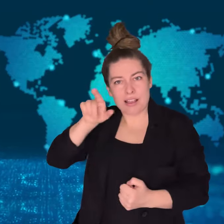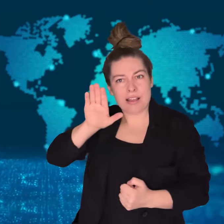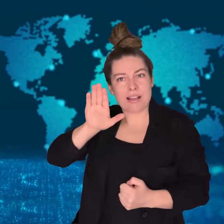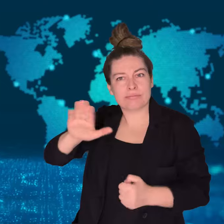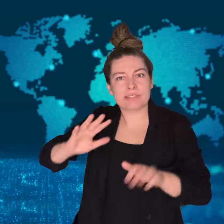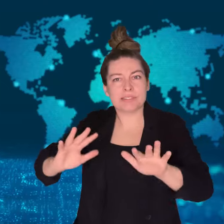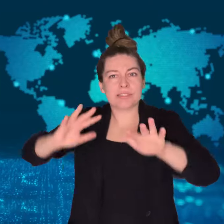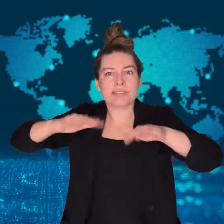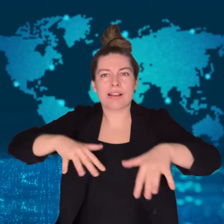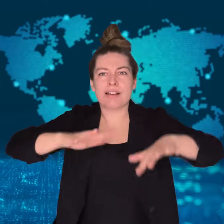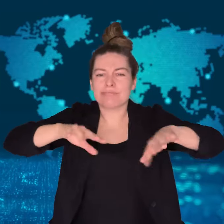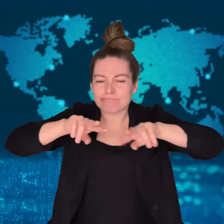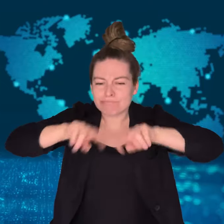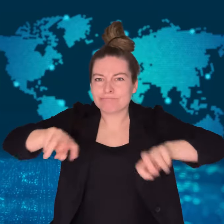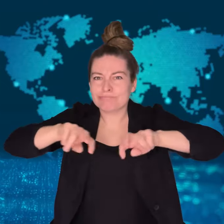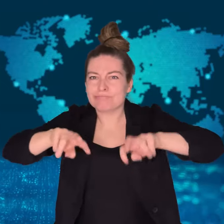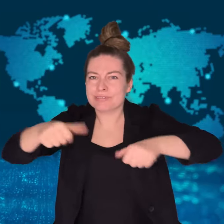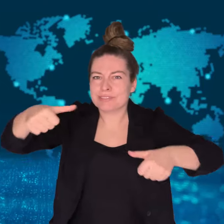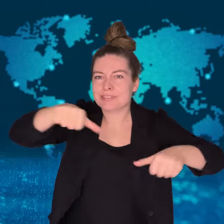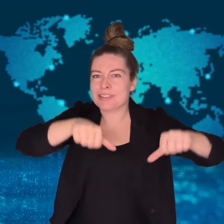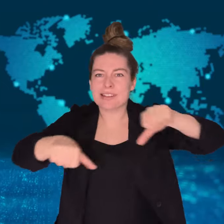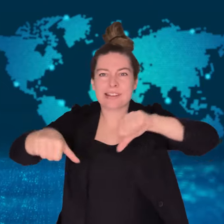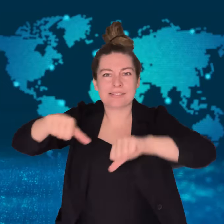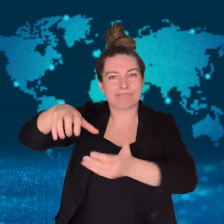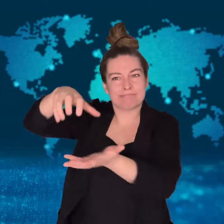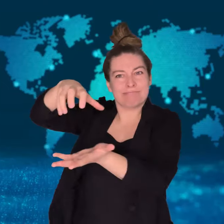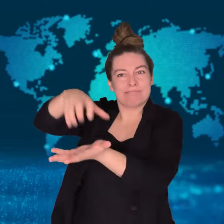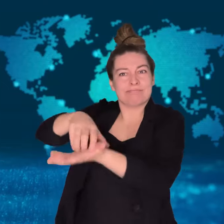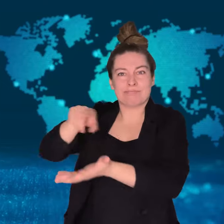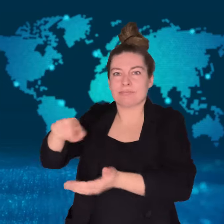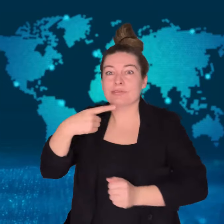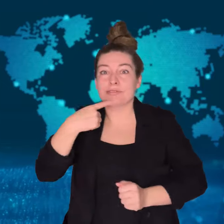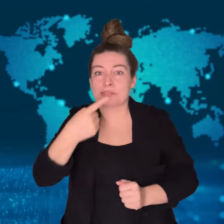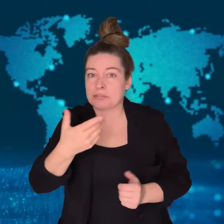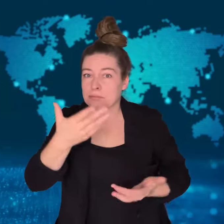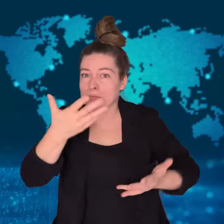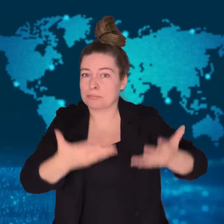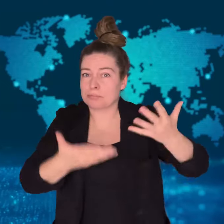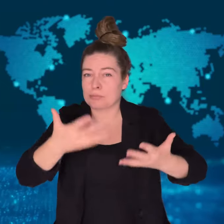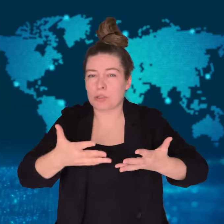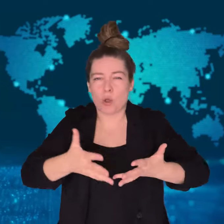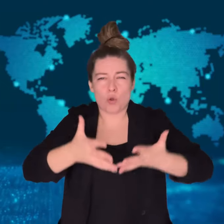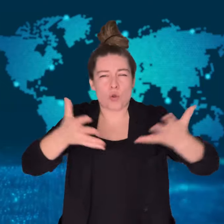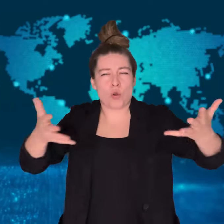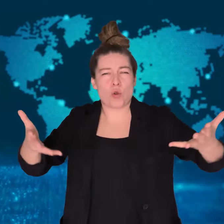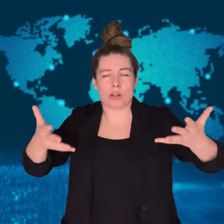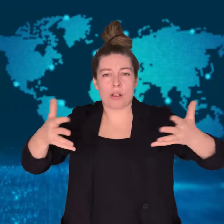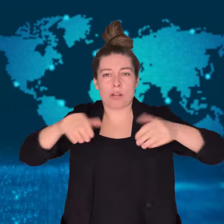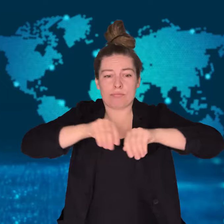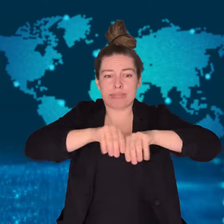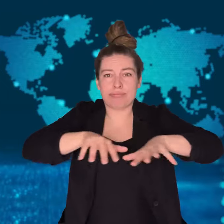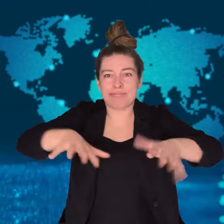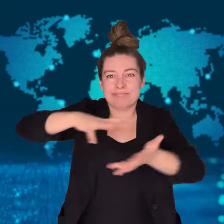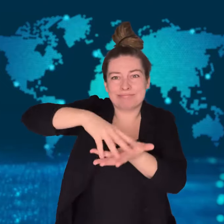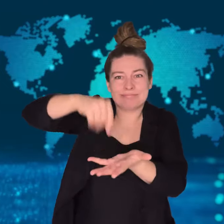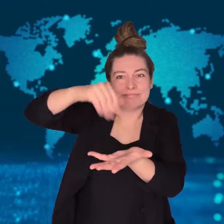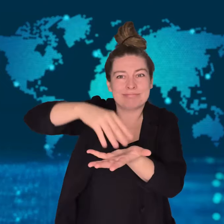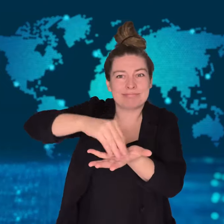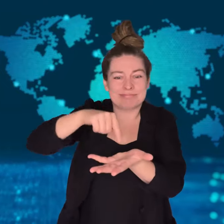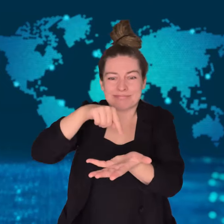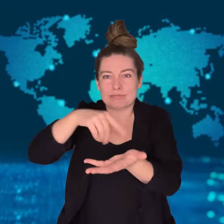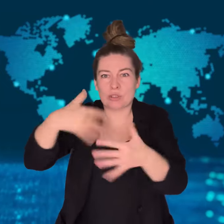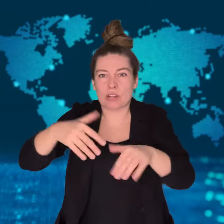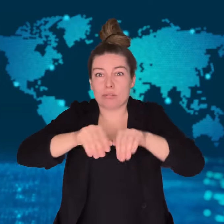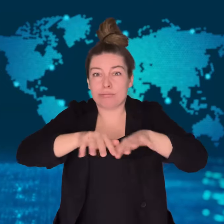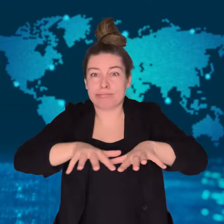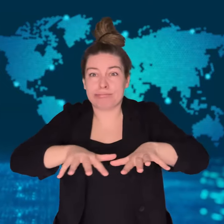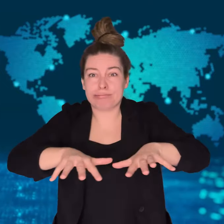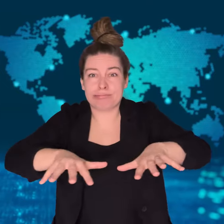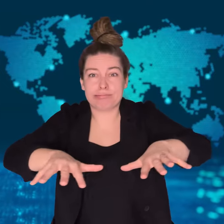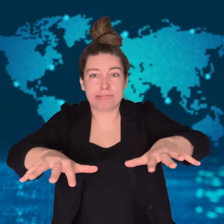The University of Jordan's Marine Science Department said if large quantities of